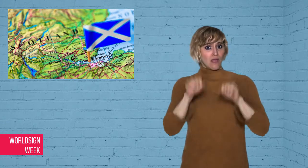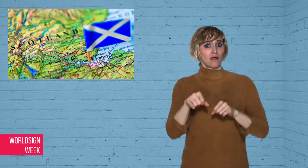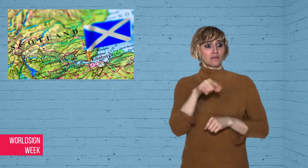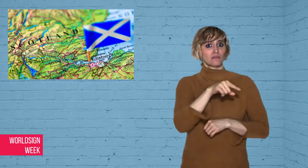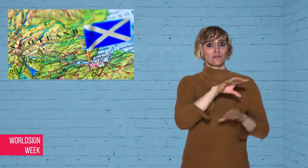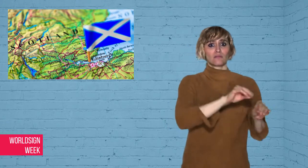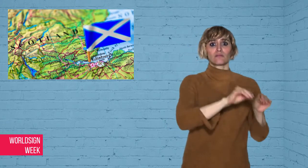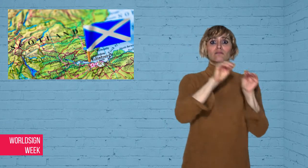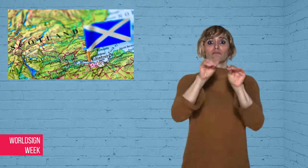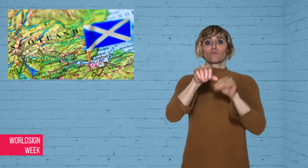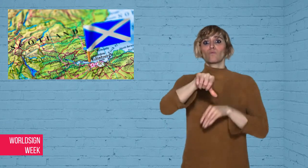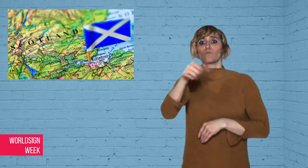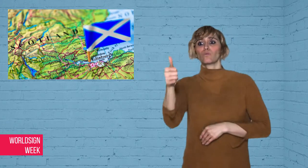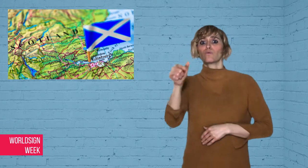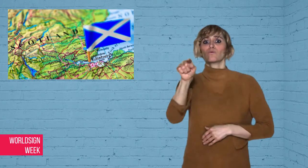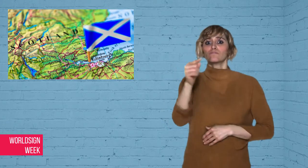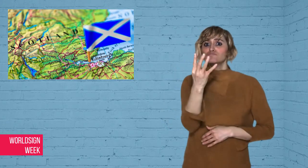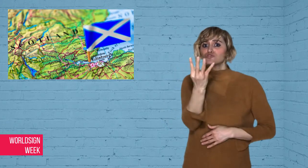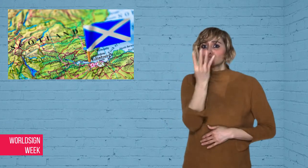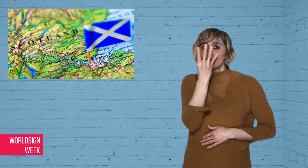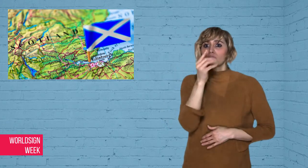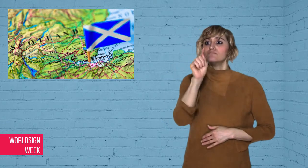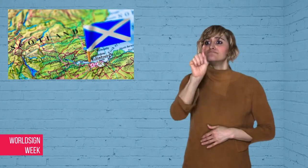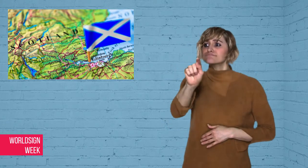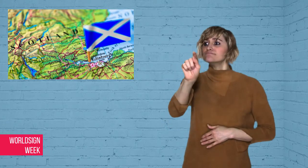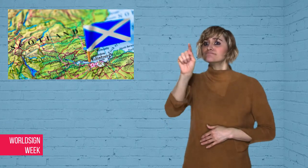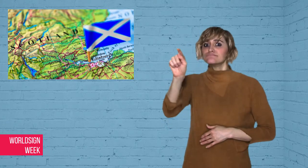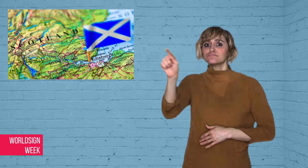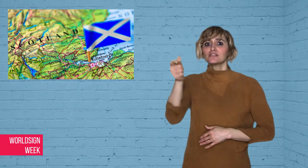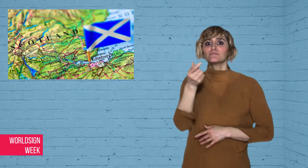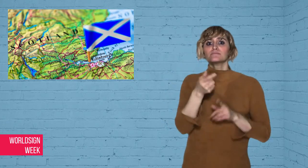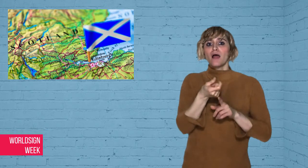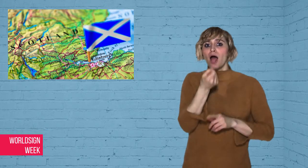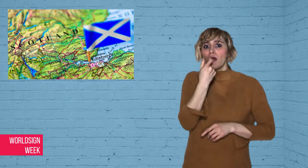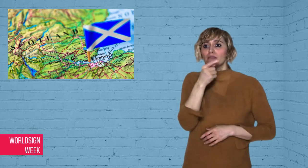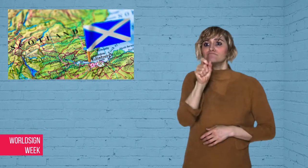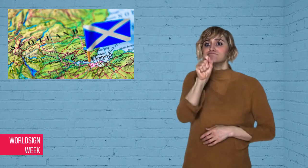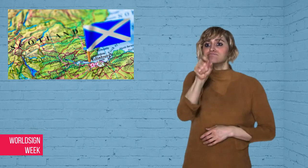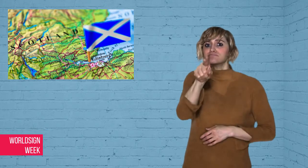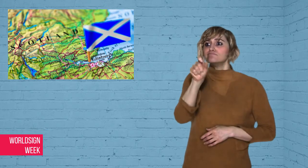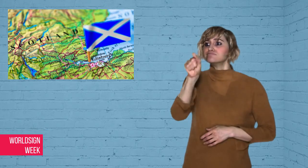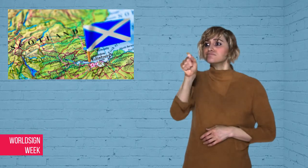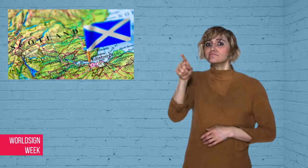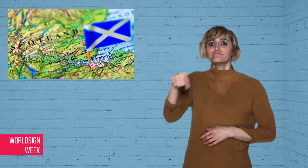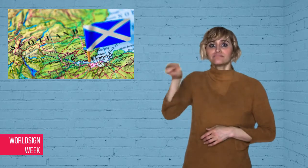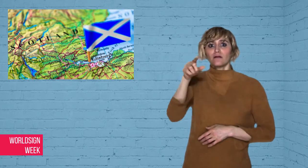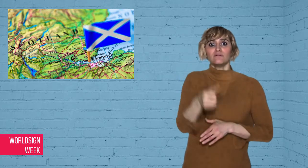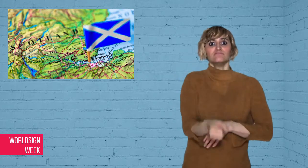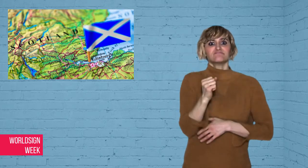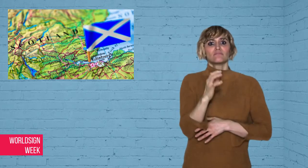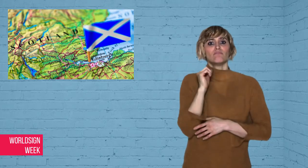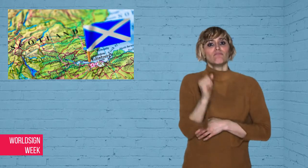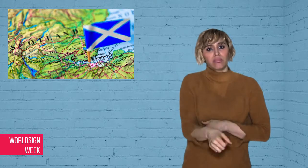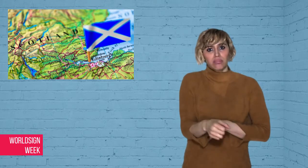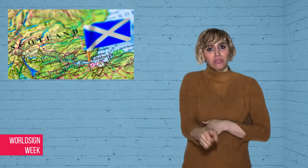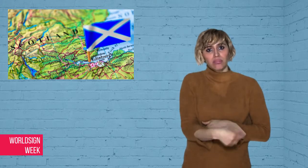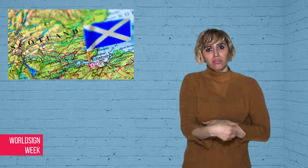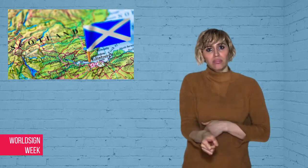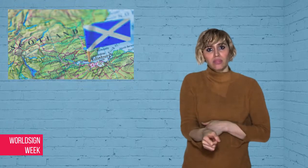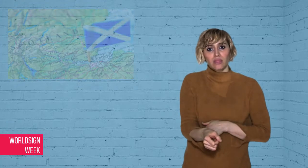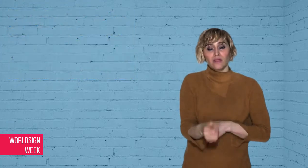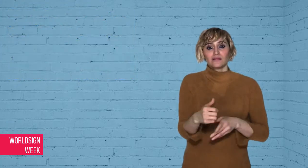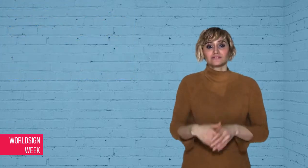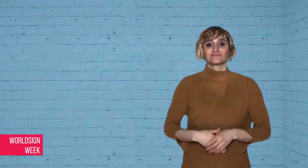expanded to other facilities.